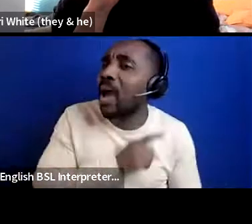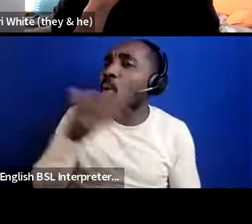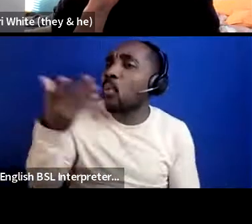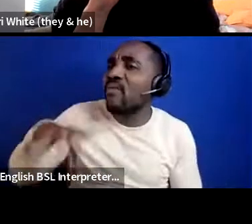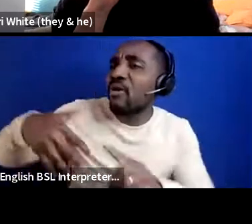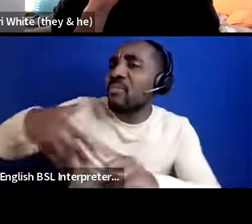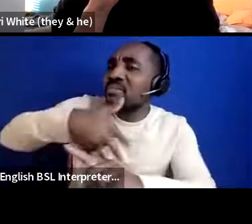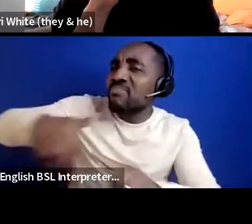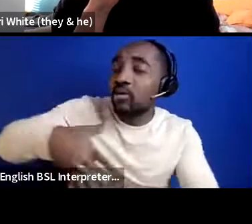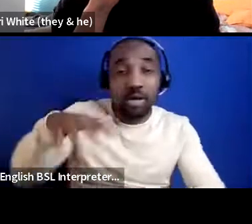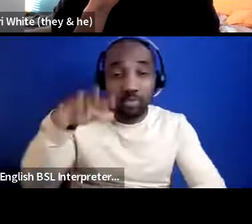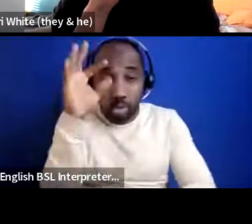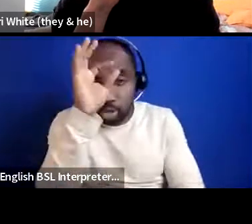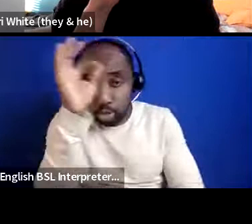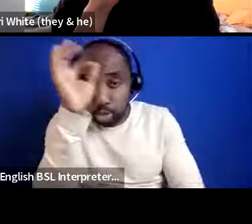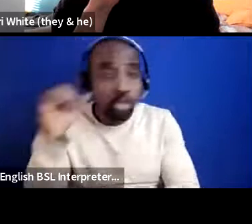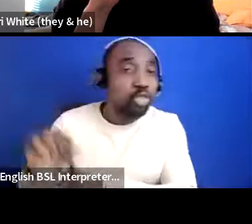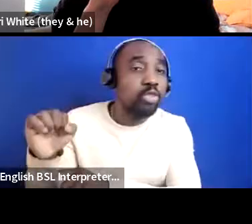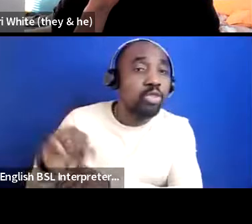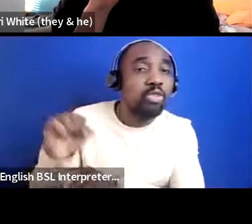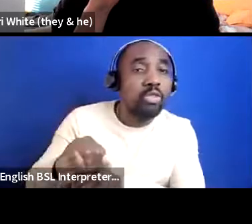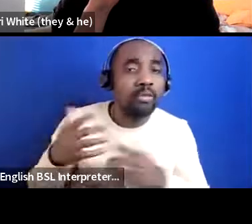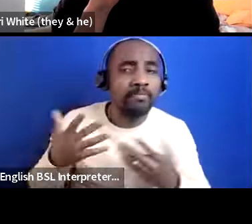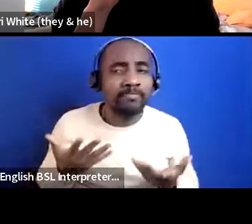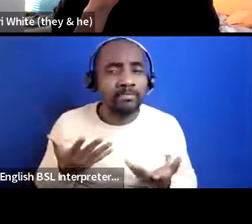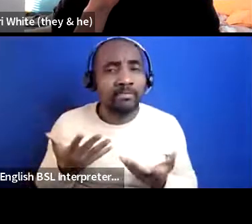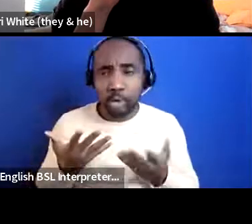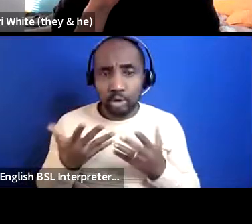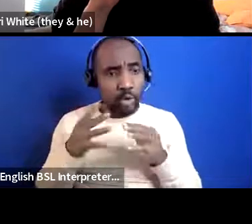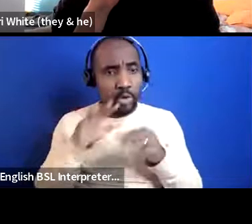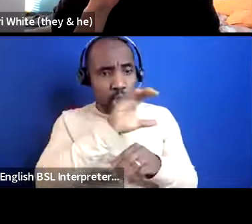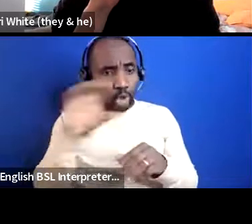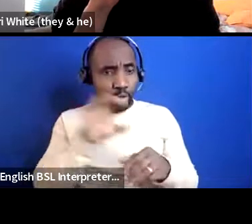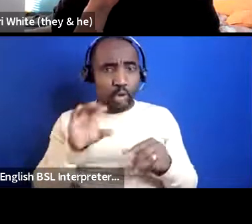doing what you are doing so i think having platforms like this for small organizations